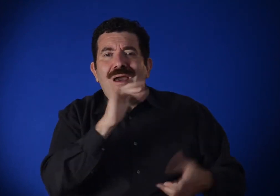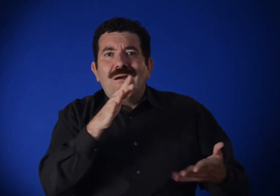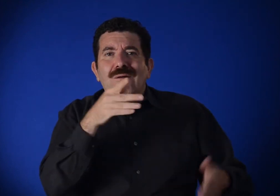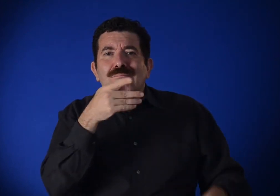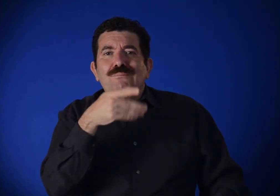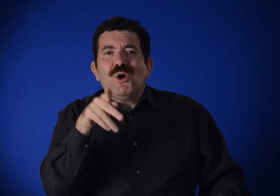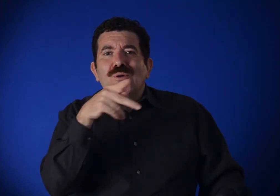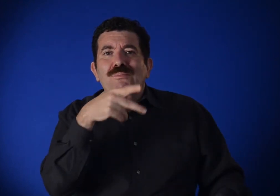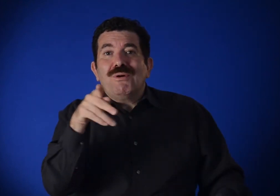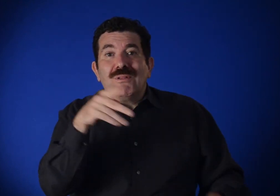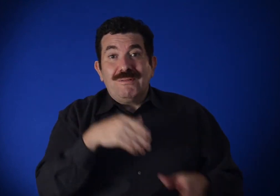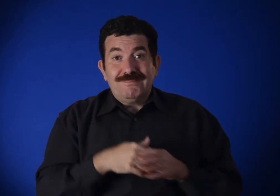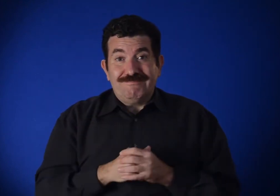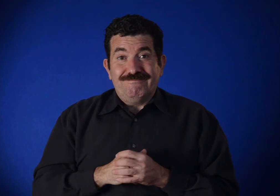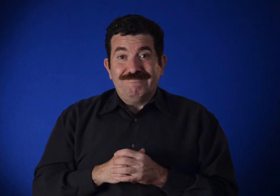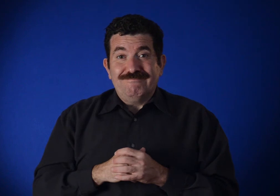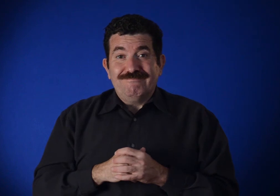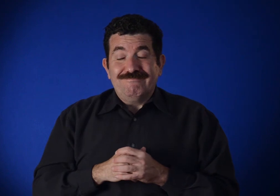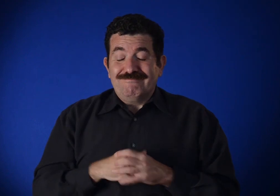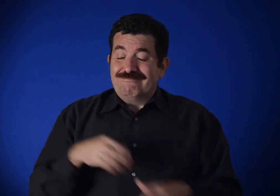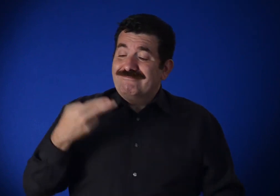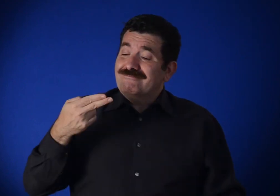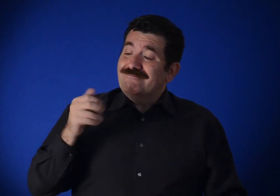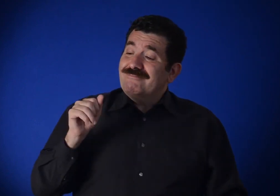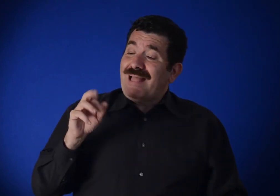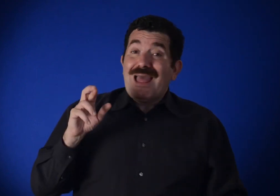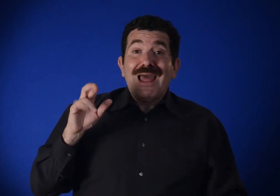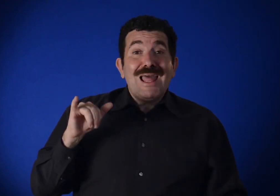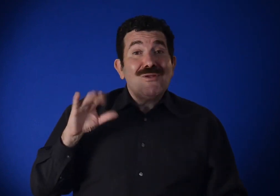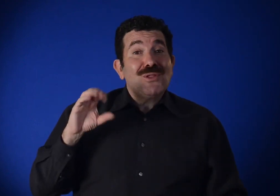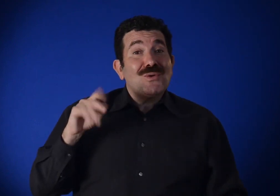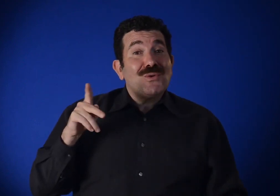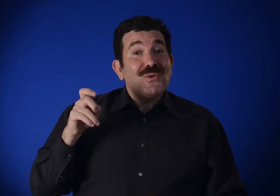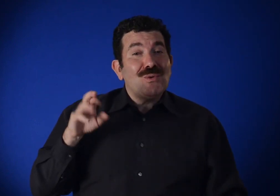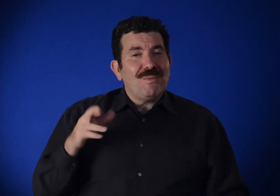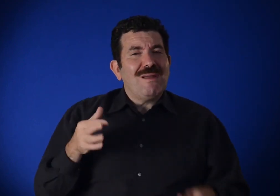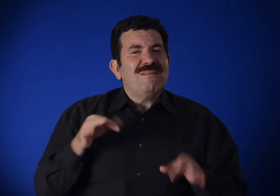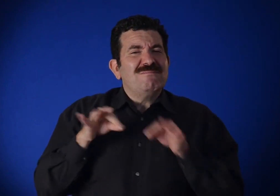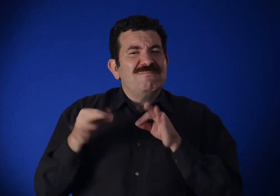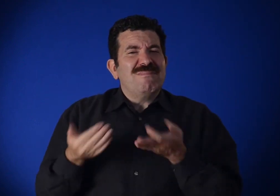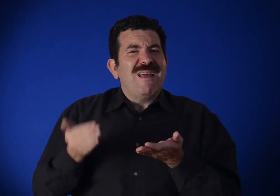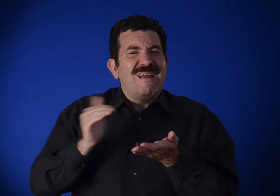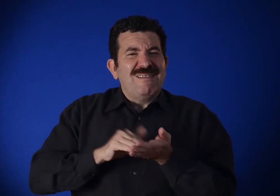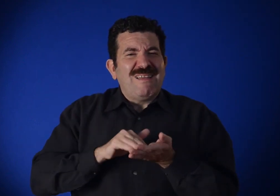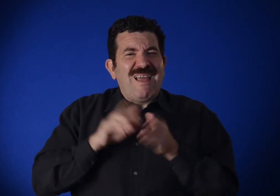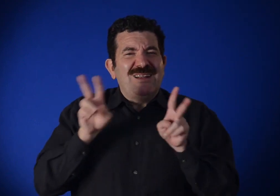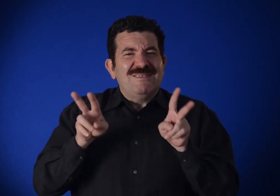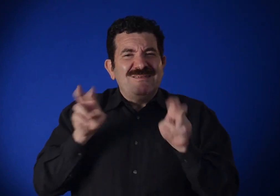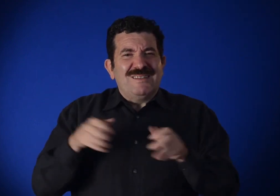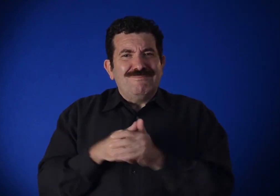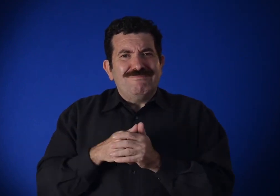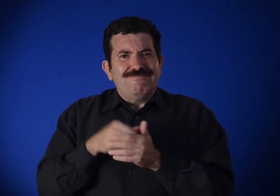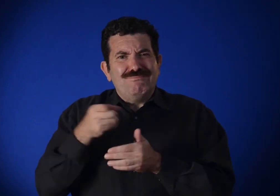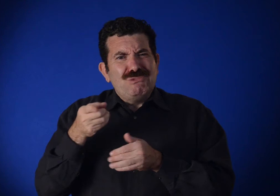he saw a purplish aura. Harry Cooper explains: